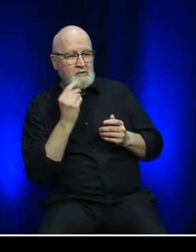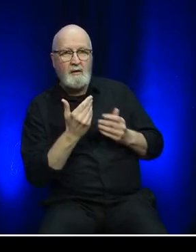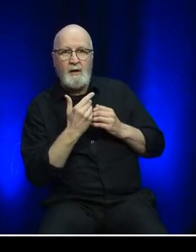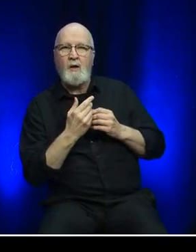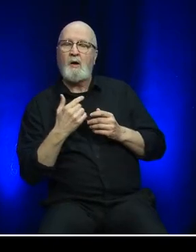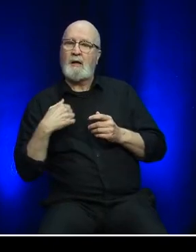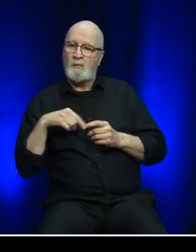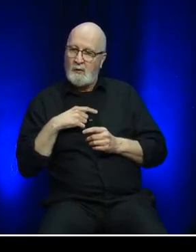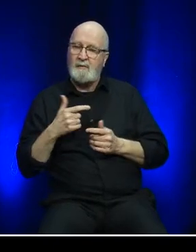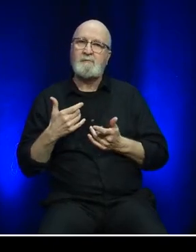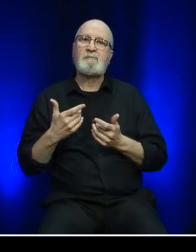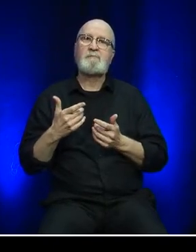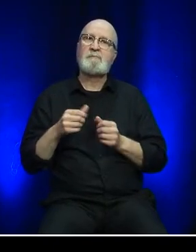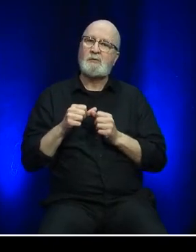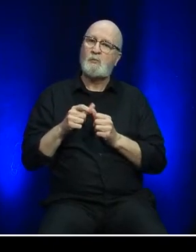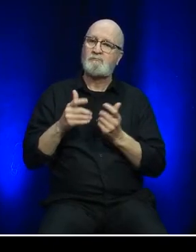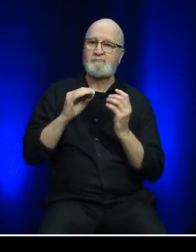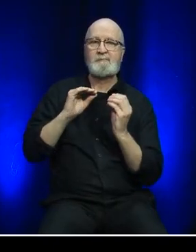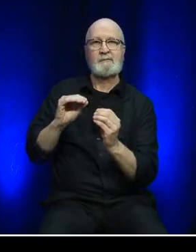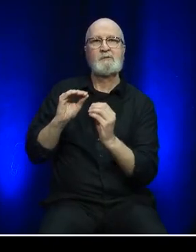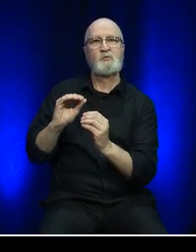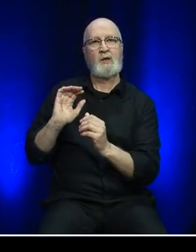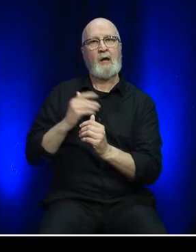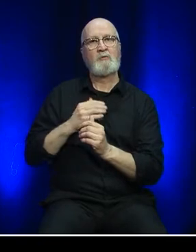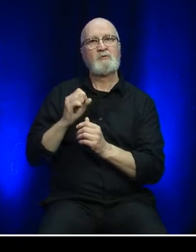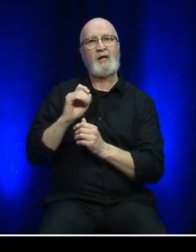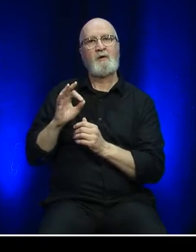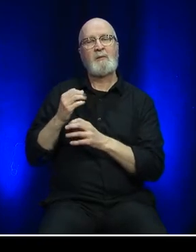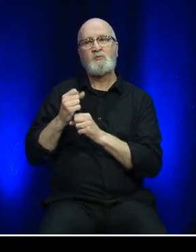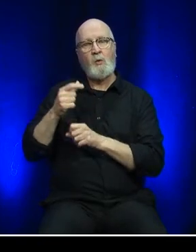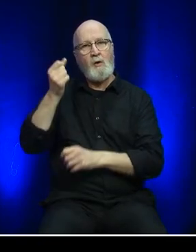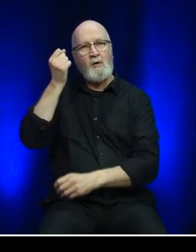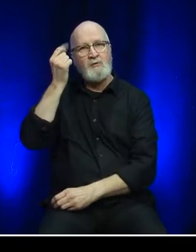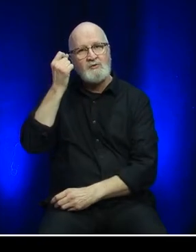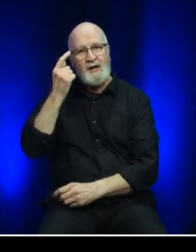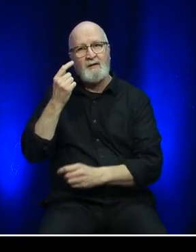education activities and commitment to best practice accessibility approaches.